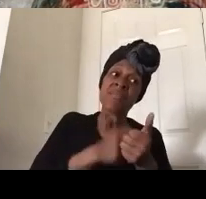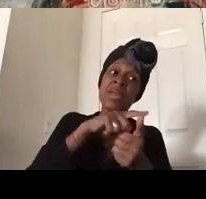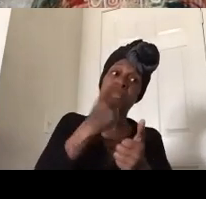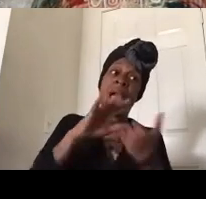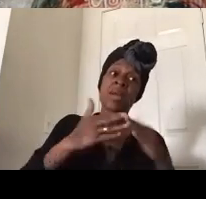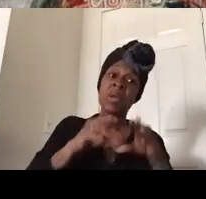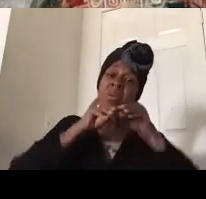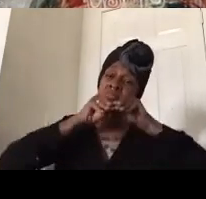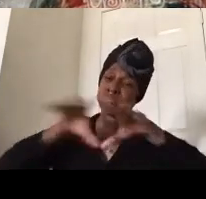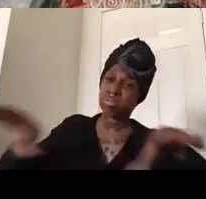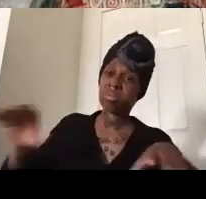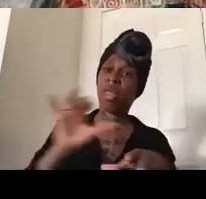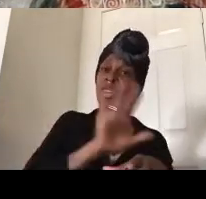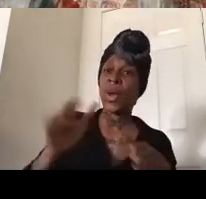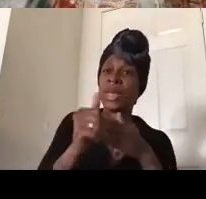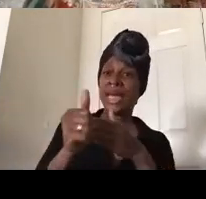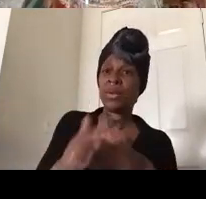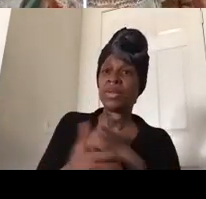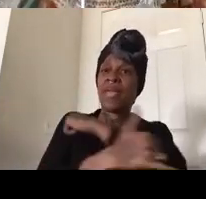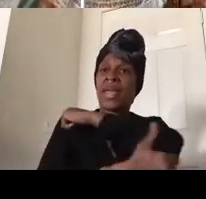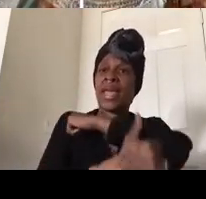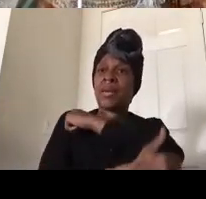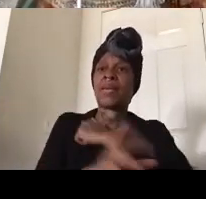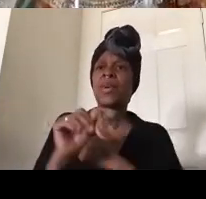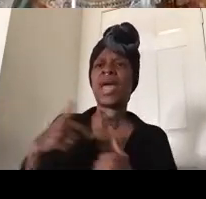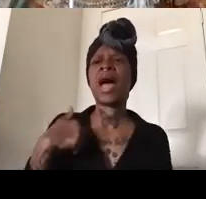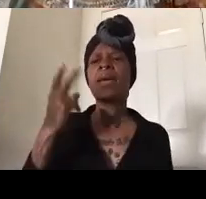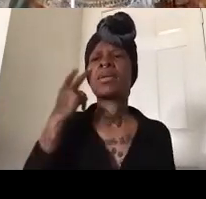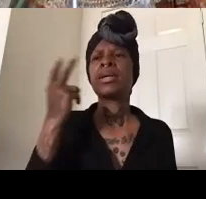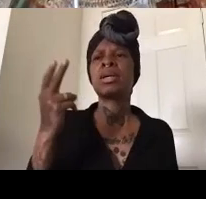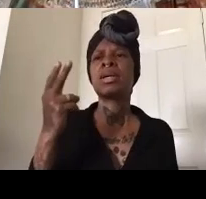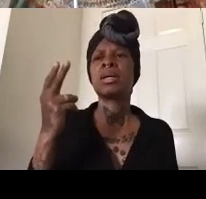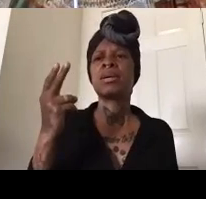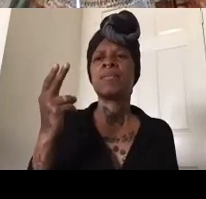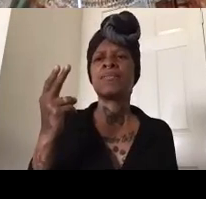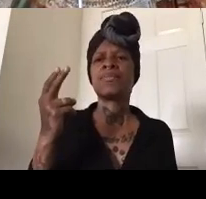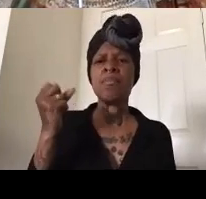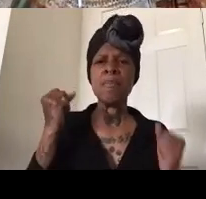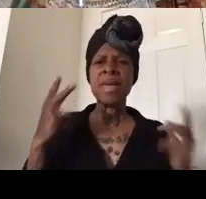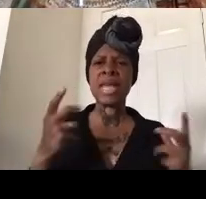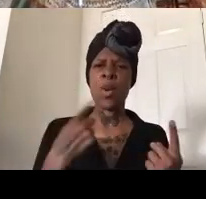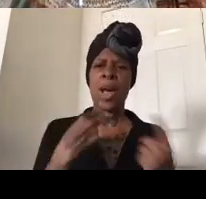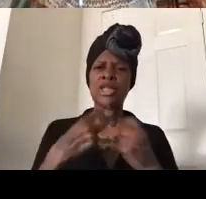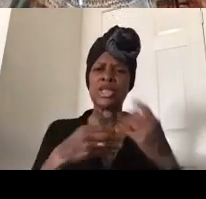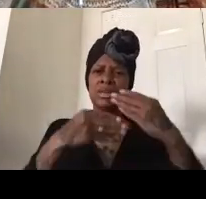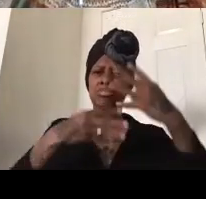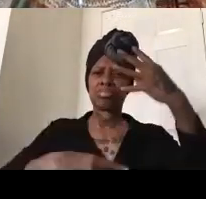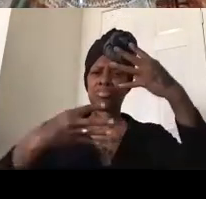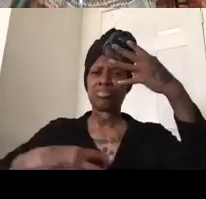leader in the county okay i'm seeing lots of questions um what do i think of